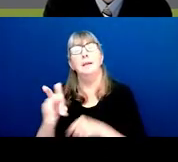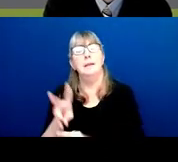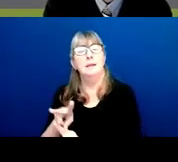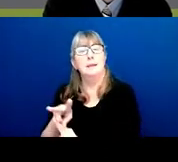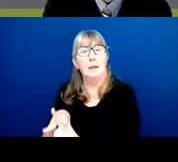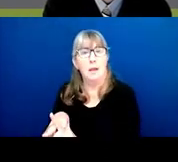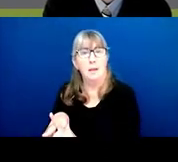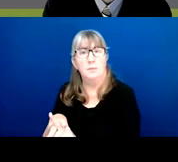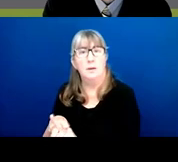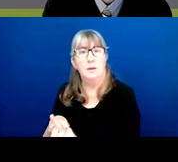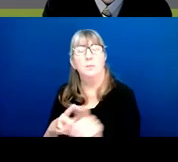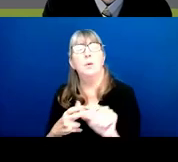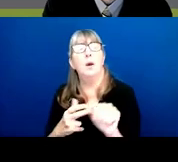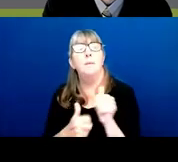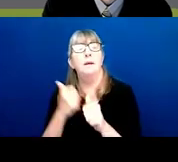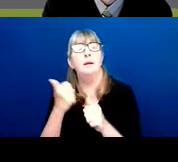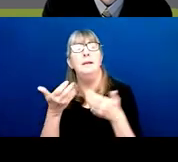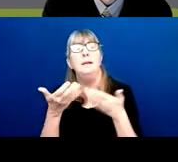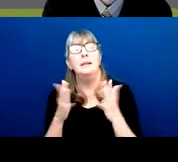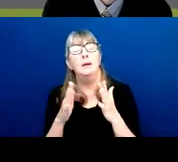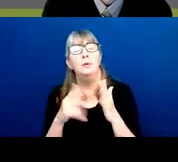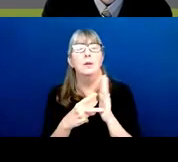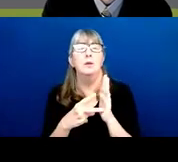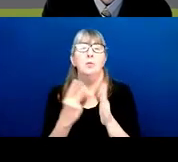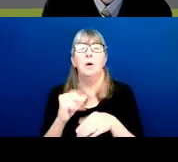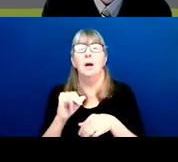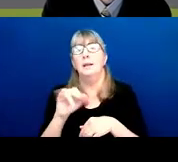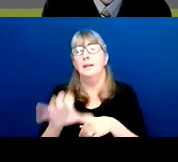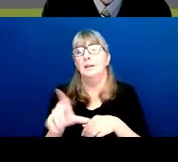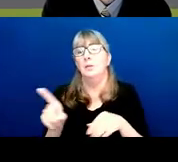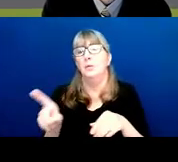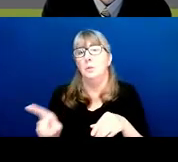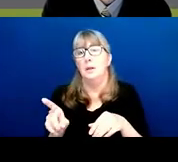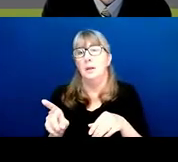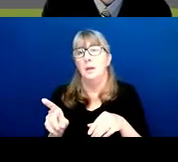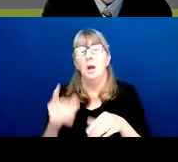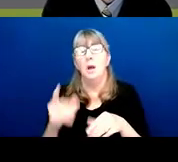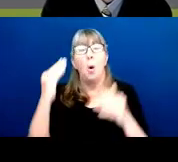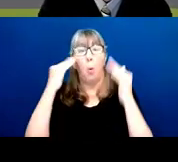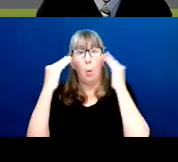primarily allows that dual IC to be aware of your application,